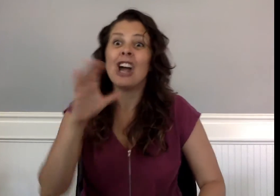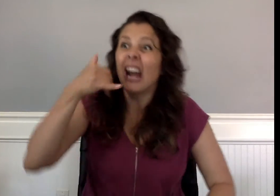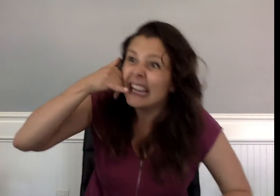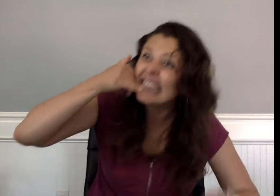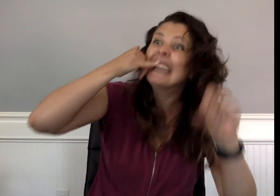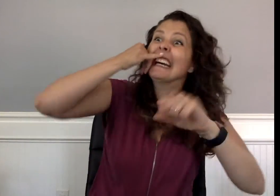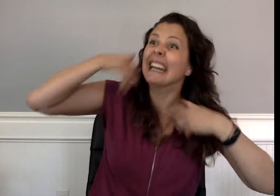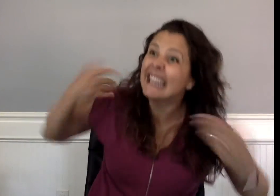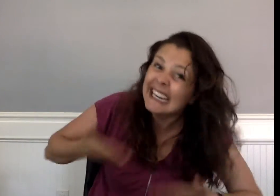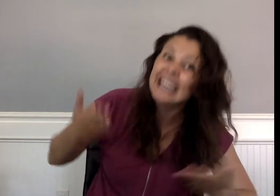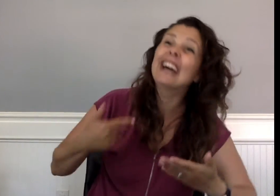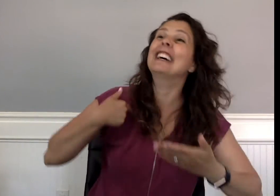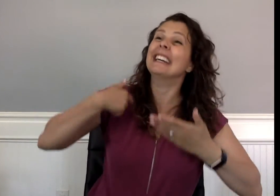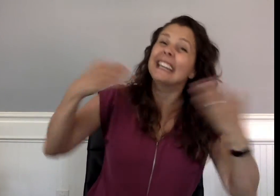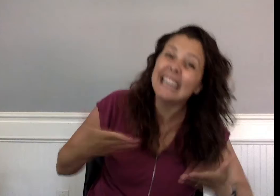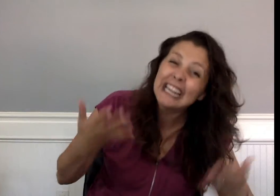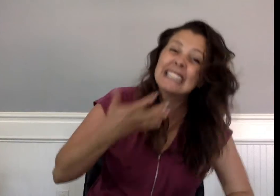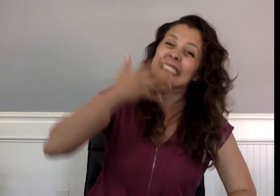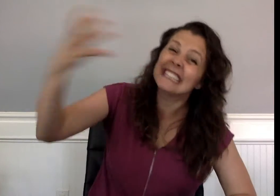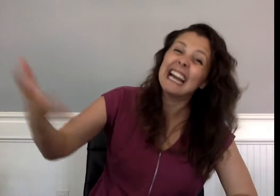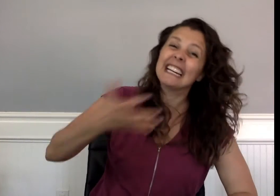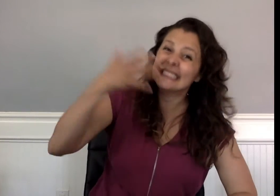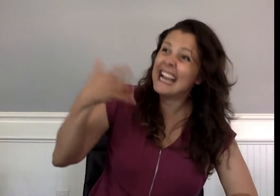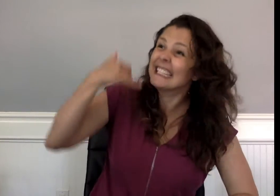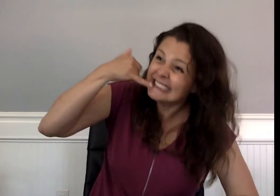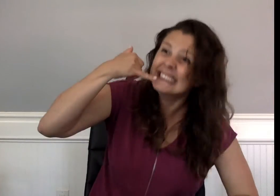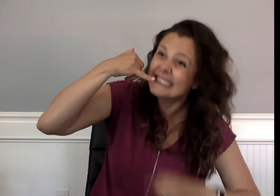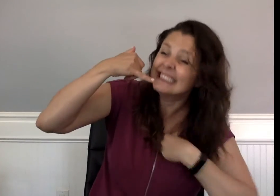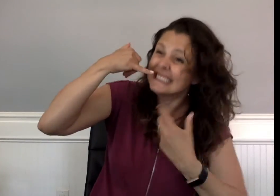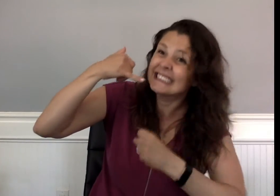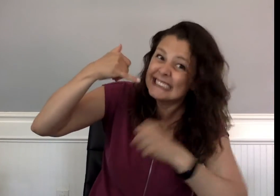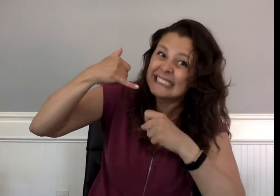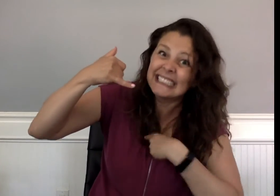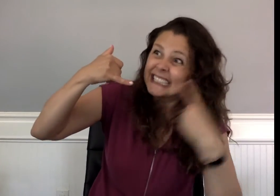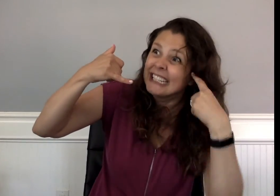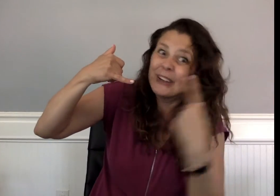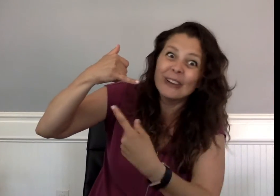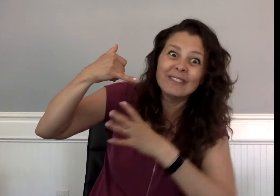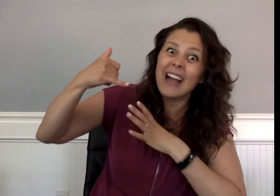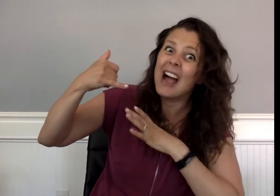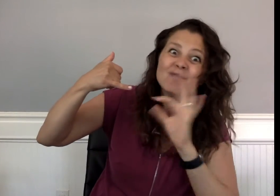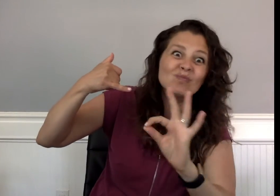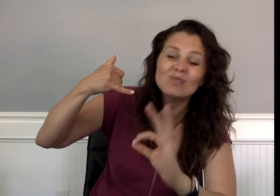“I’m here!” Charlie said. “I’m here!”